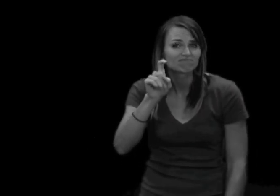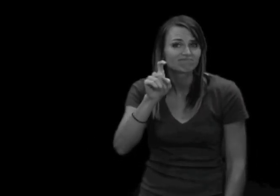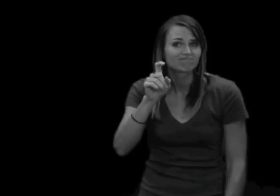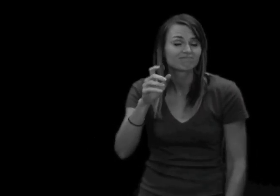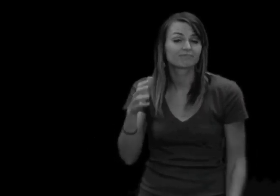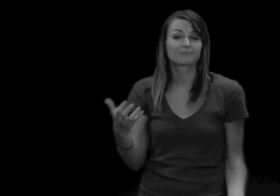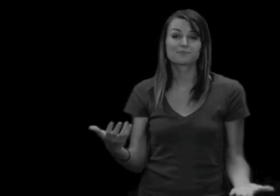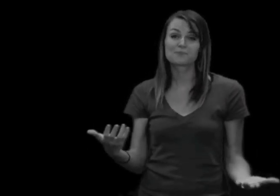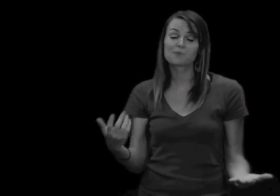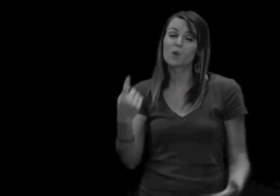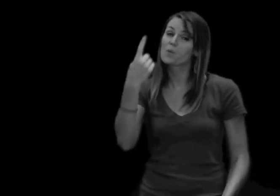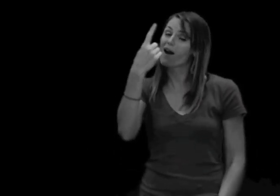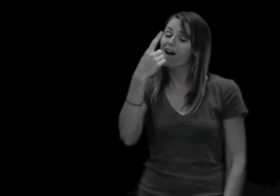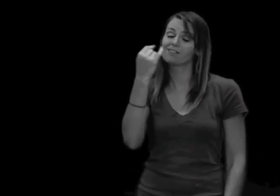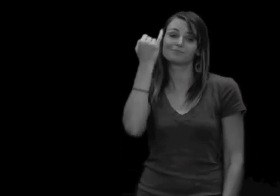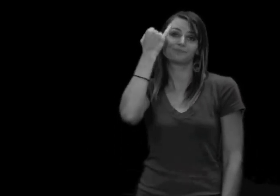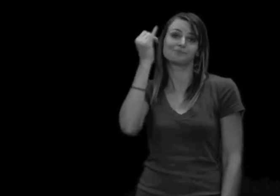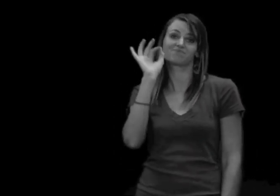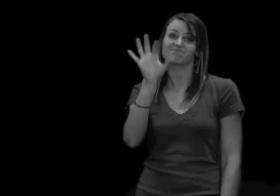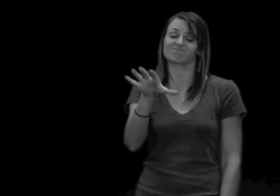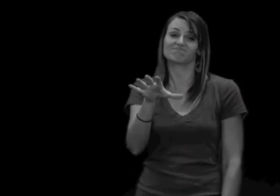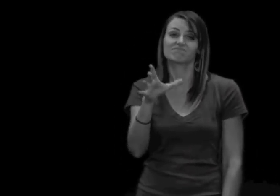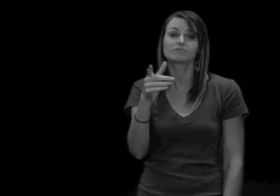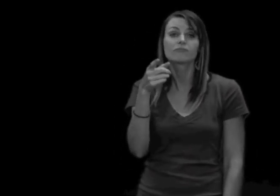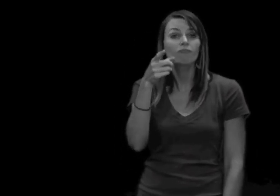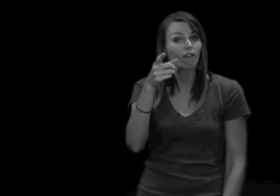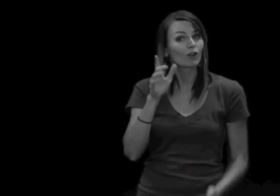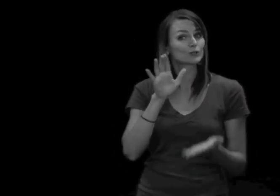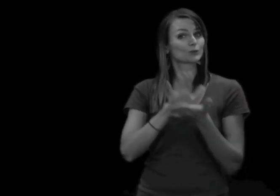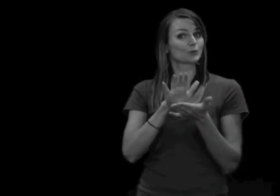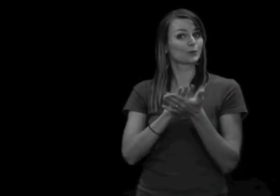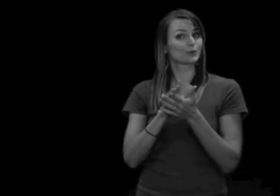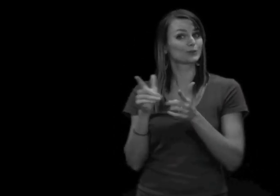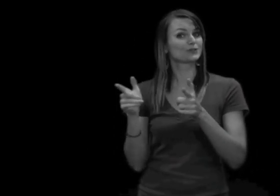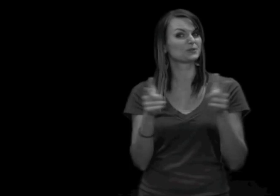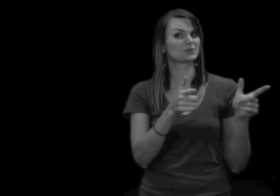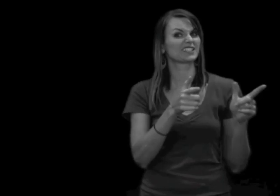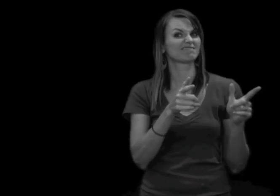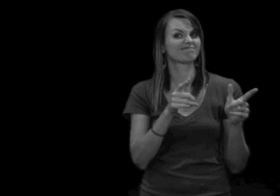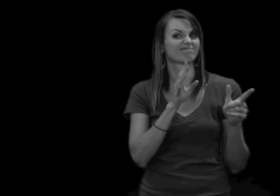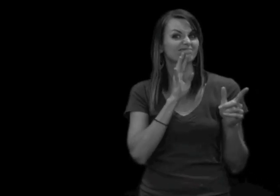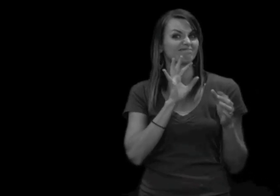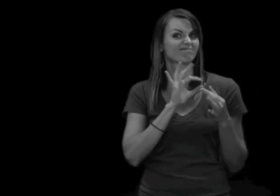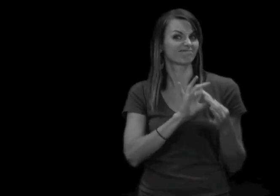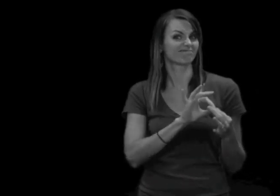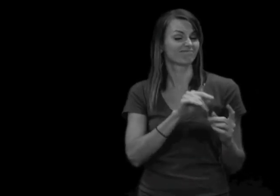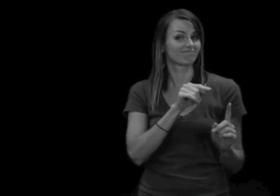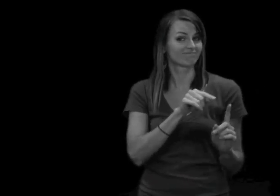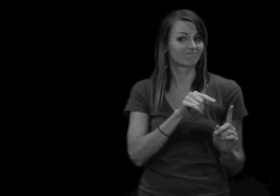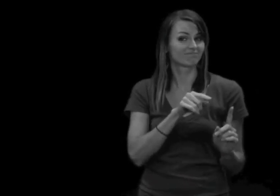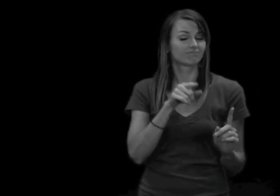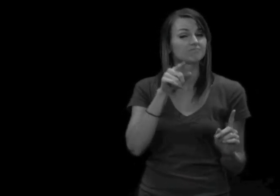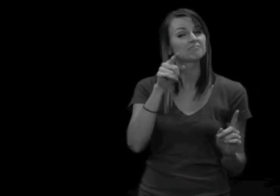Just an idea to throw out there, let's look at school shootings, maybe you've heard